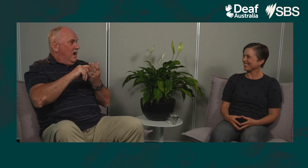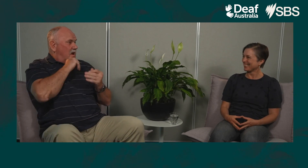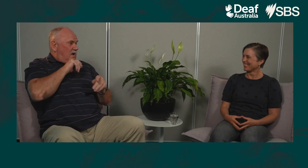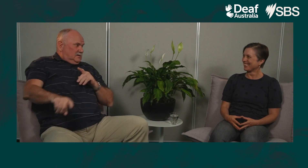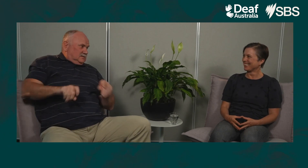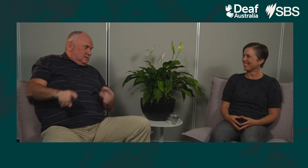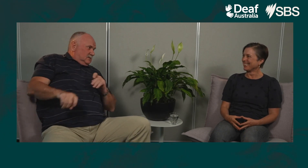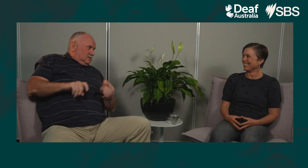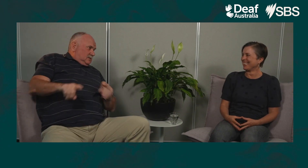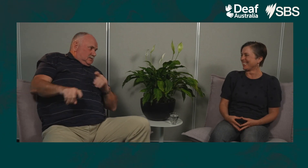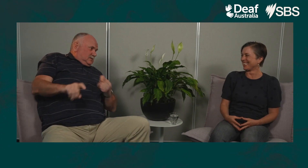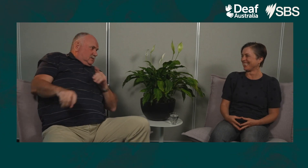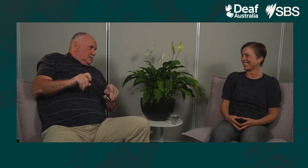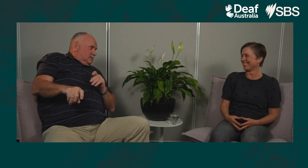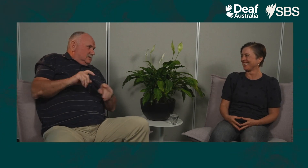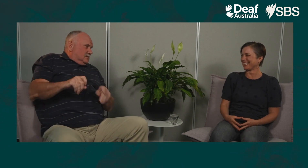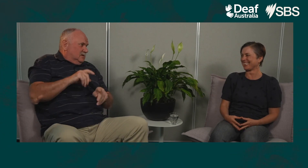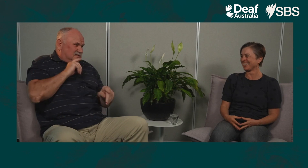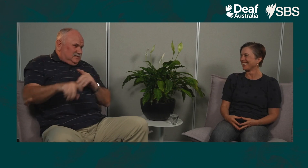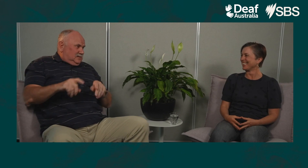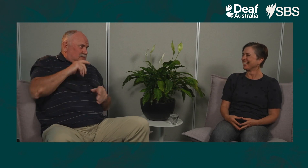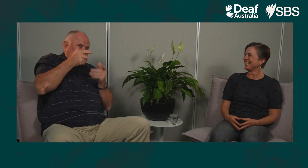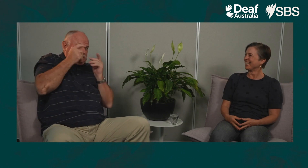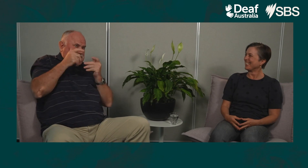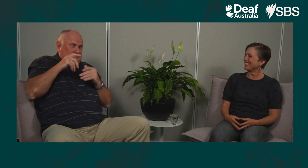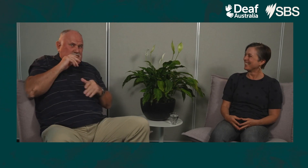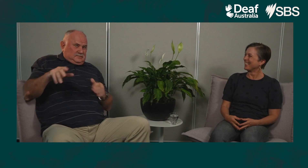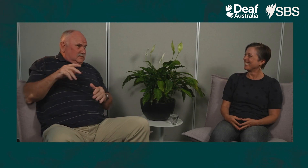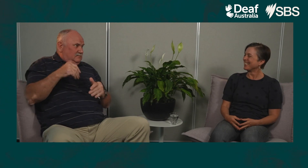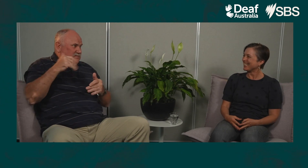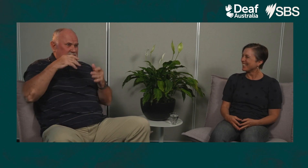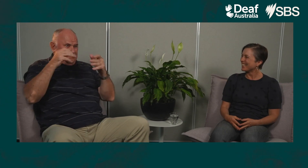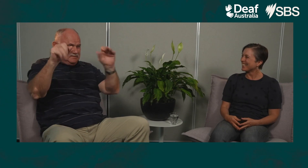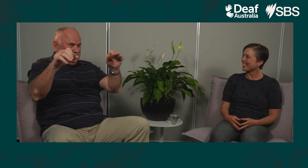and then he was even more acutely anxious and was extremely concerned about me